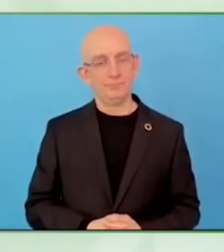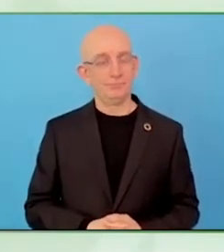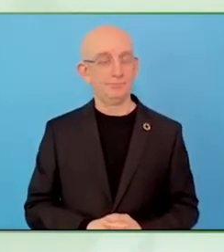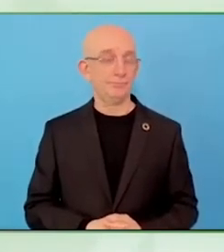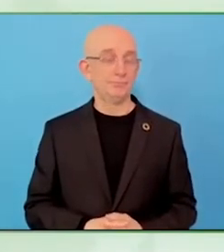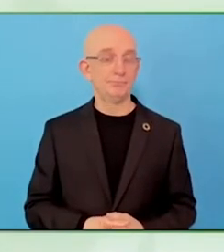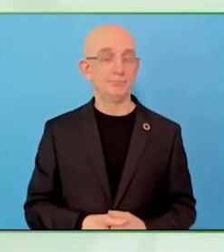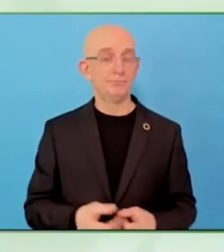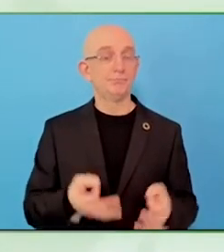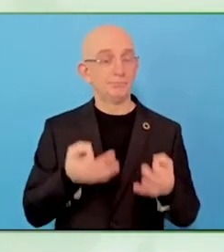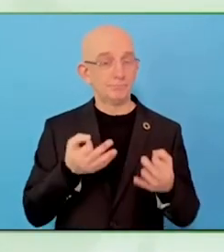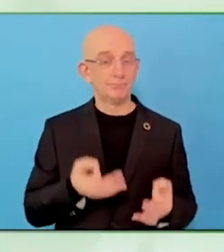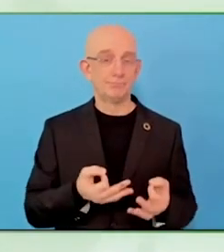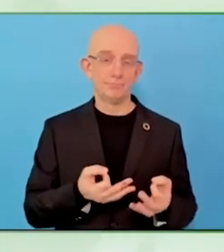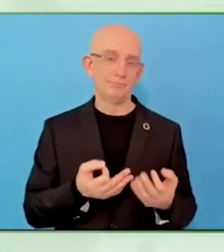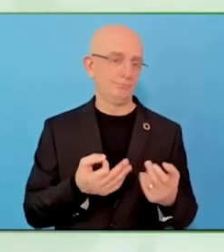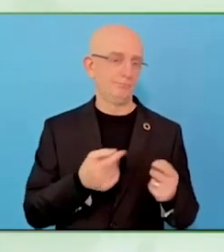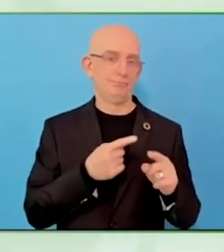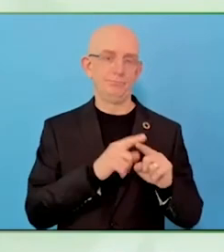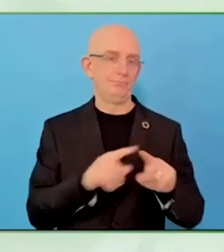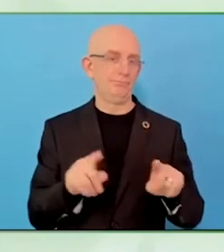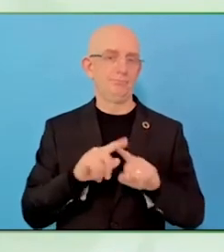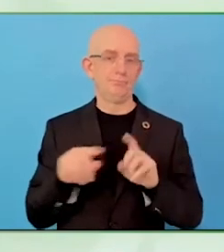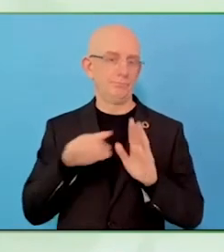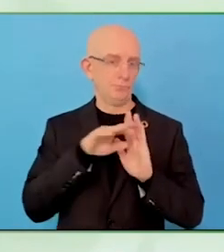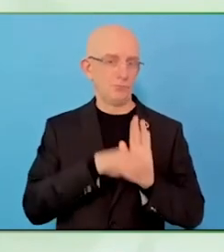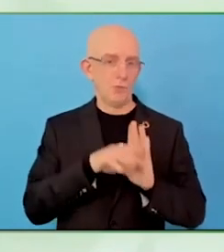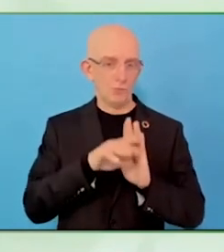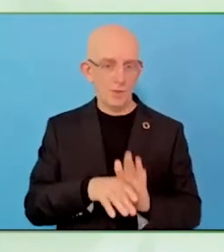an inclusive event that brings together people from different areas.